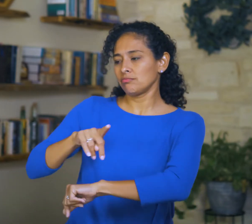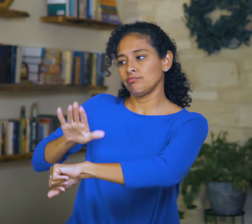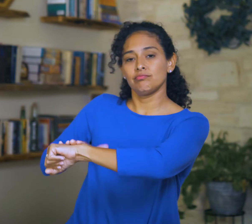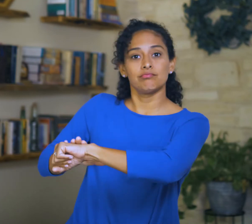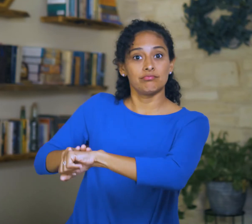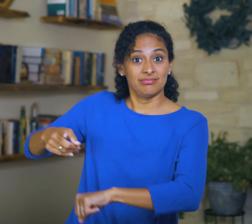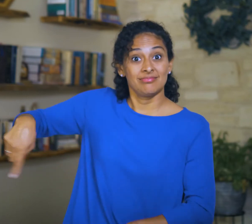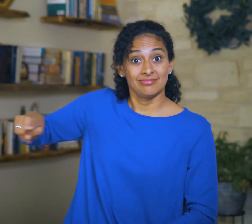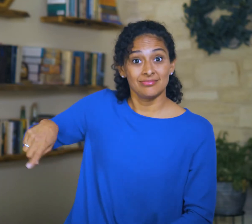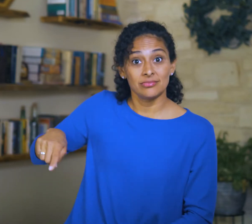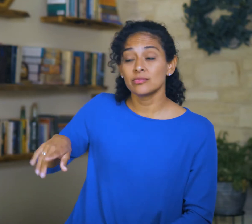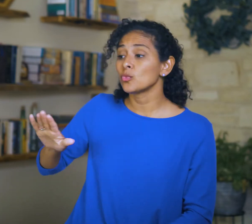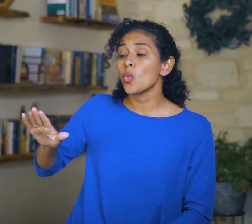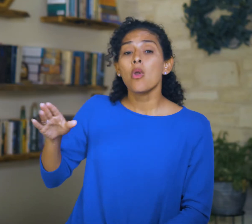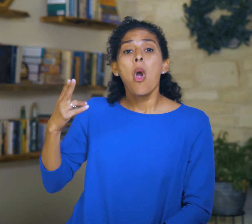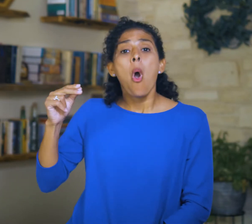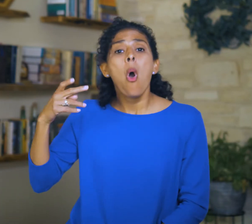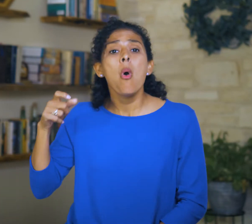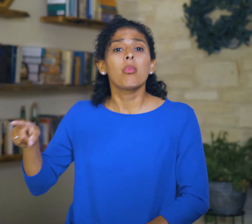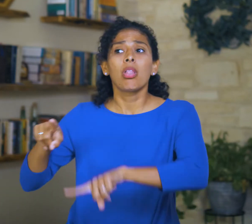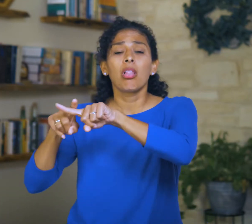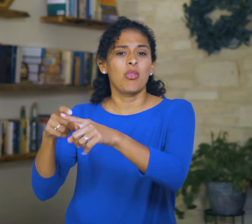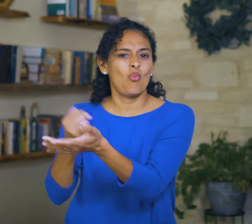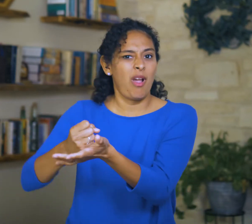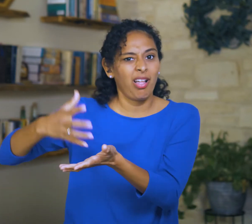warning them against putting their hope in wealth,